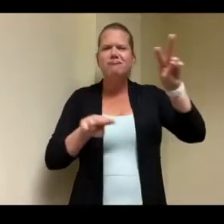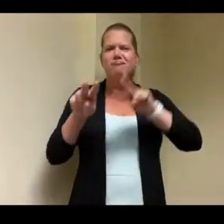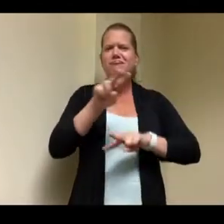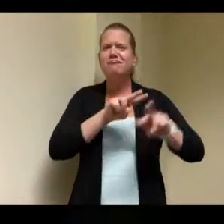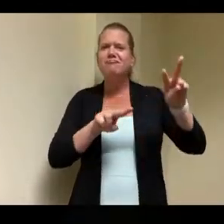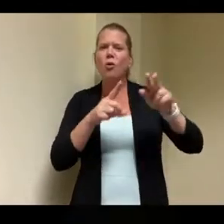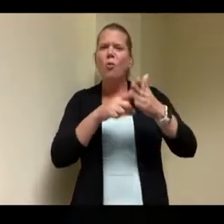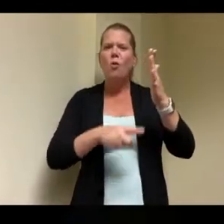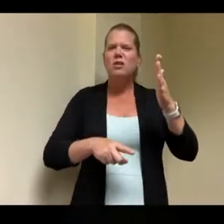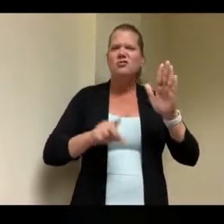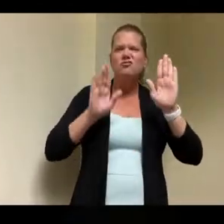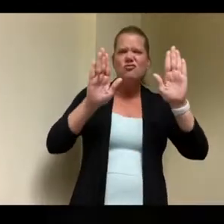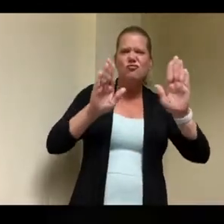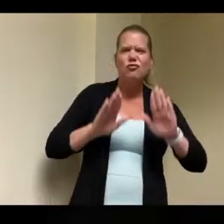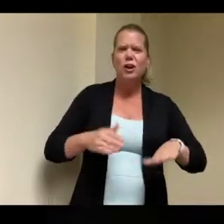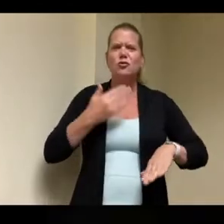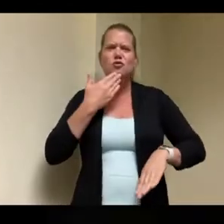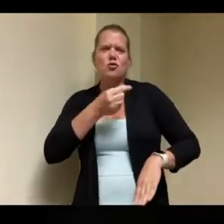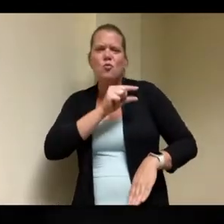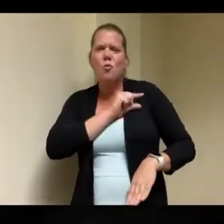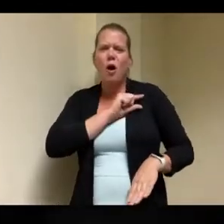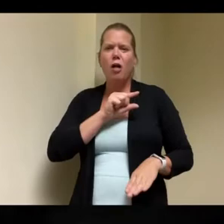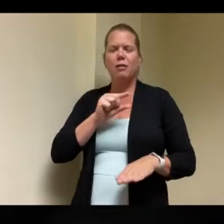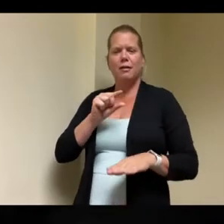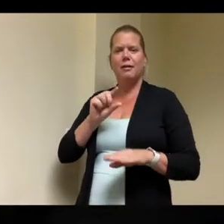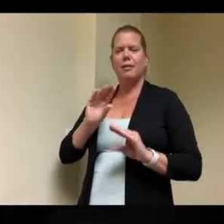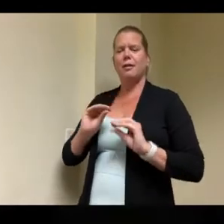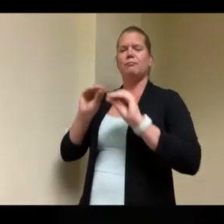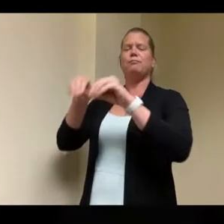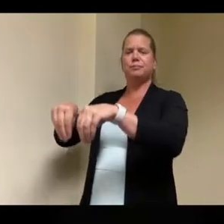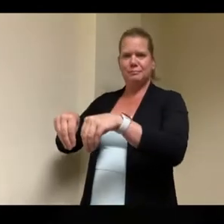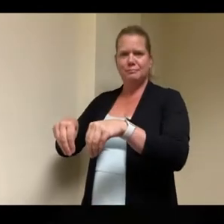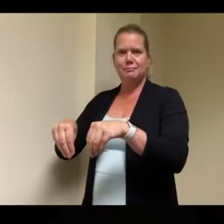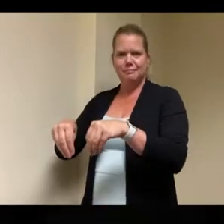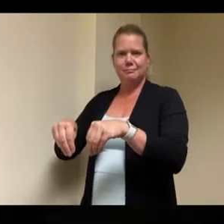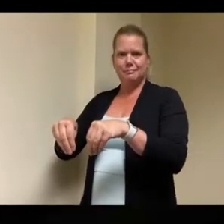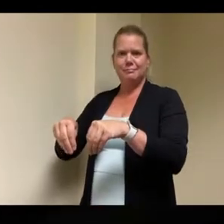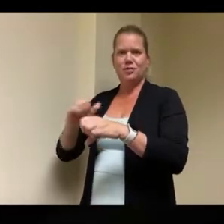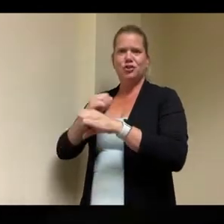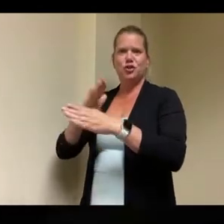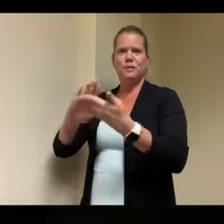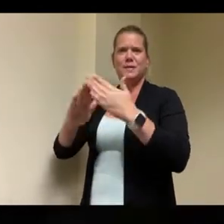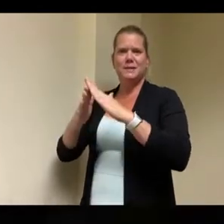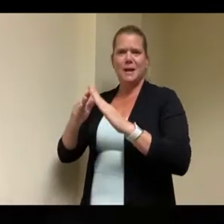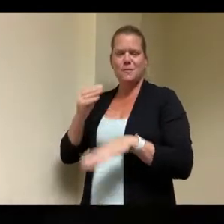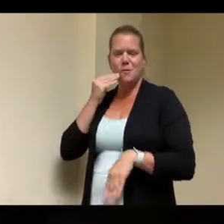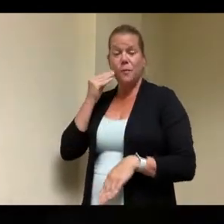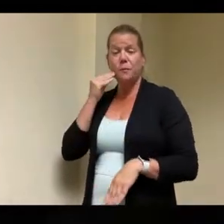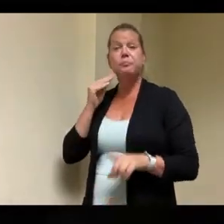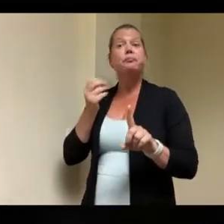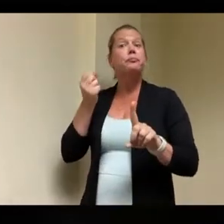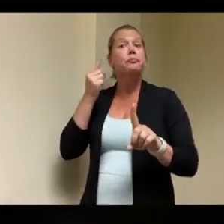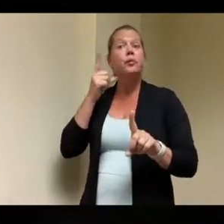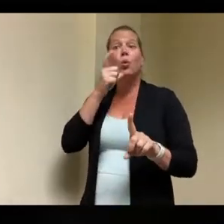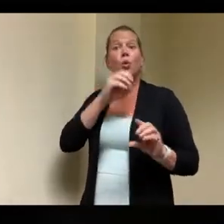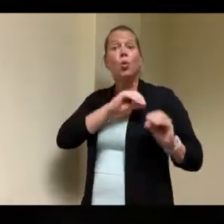may or may not know we're going to be supporting five individuals who are deaf and hard of hearing and also developmentally